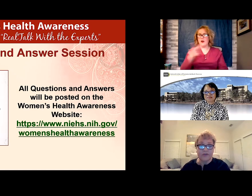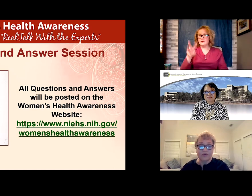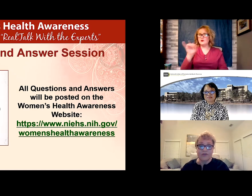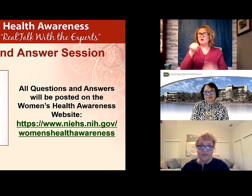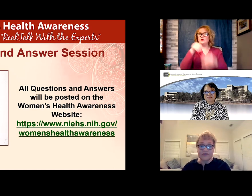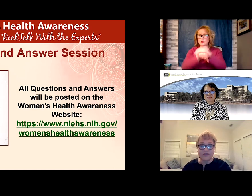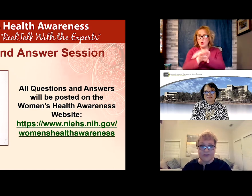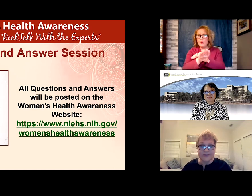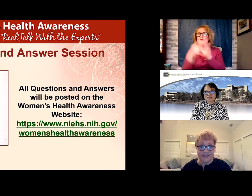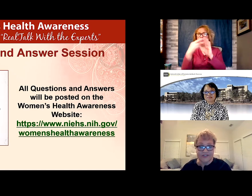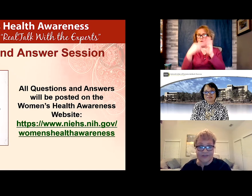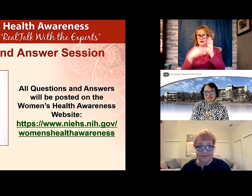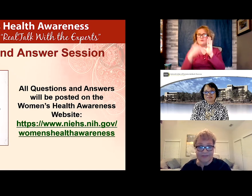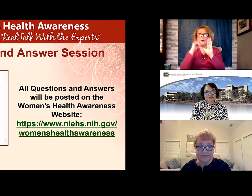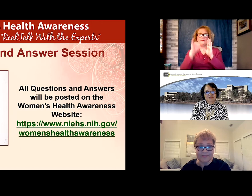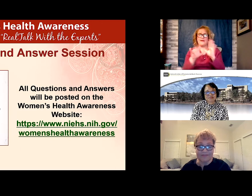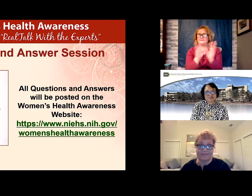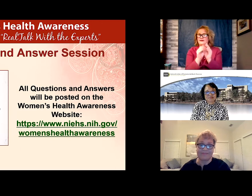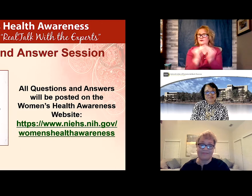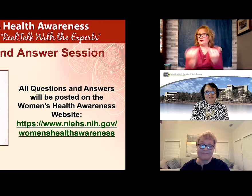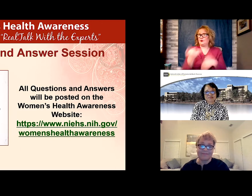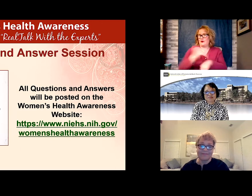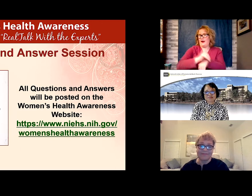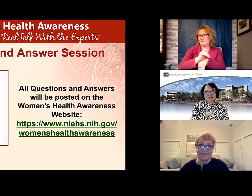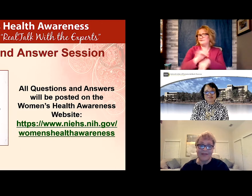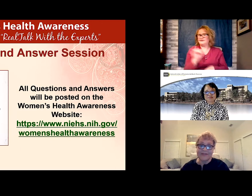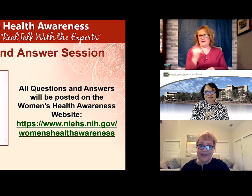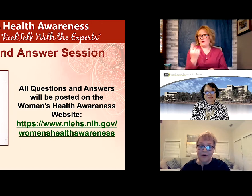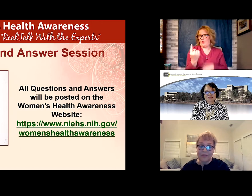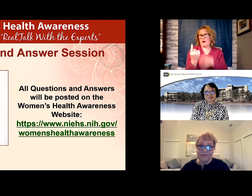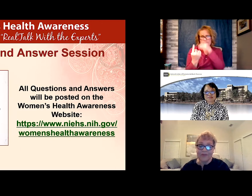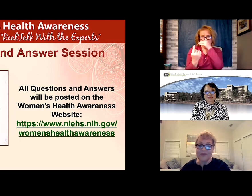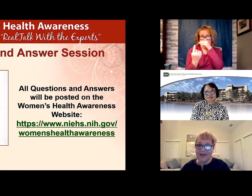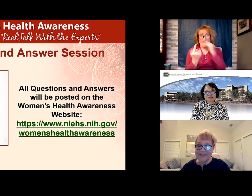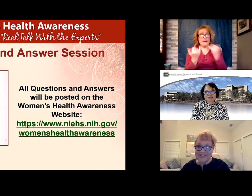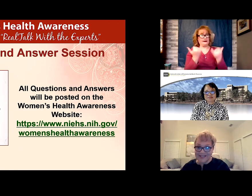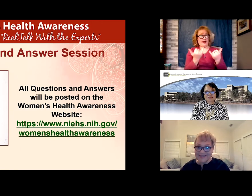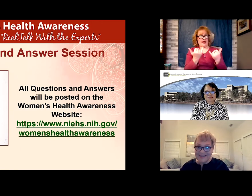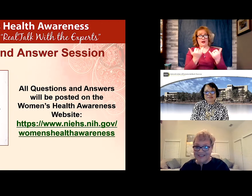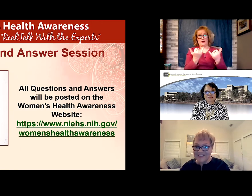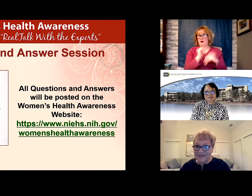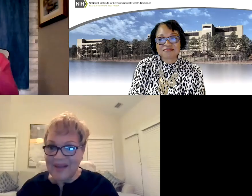session. Now with all of that said I'm going to introduce you